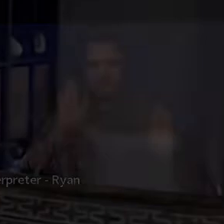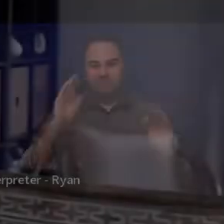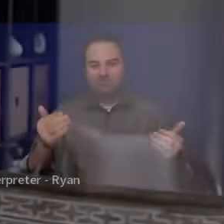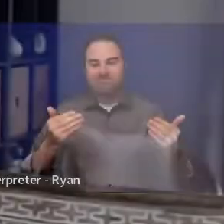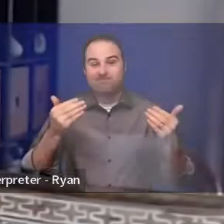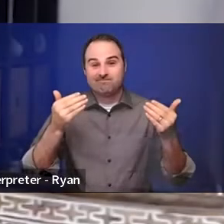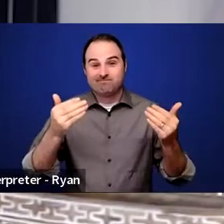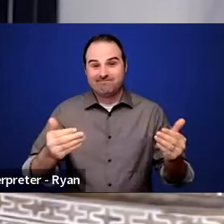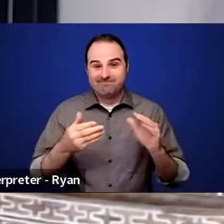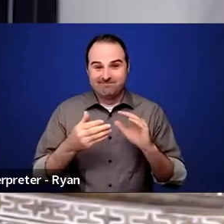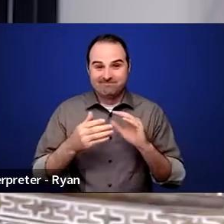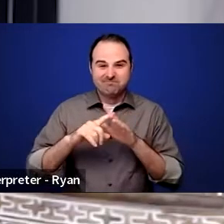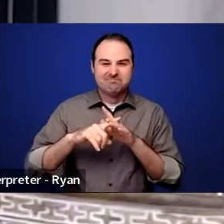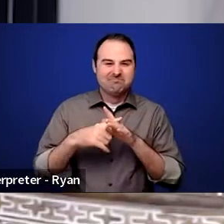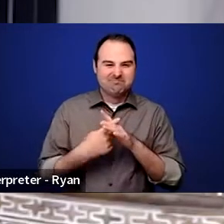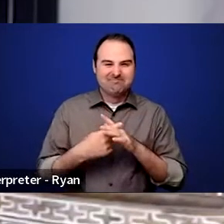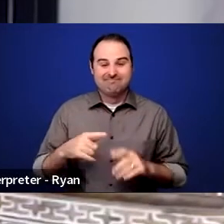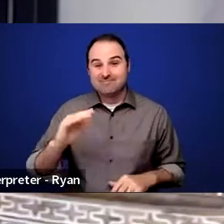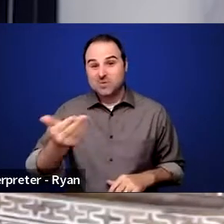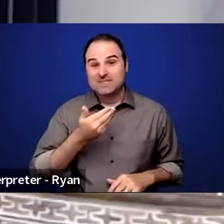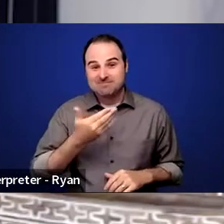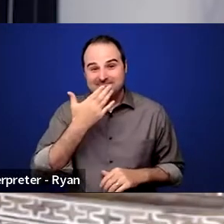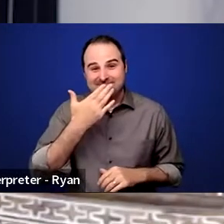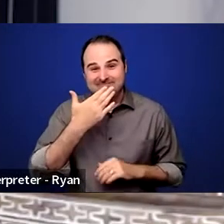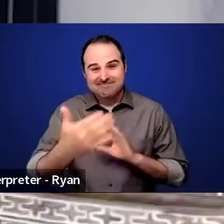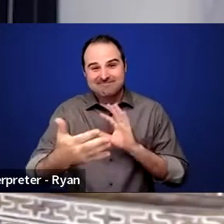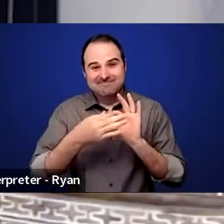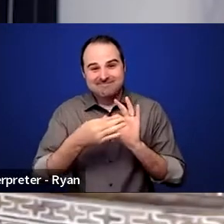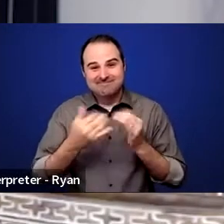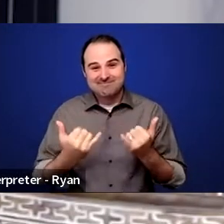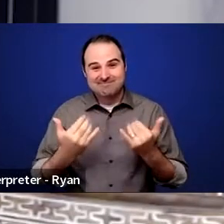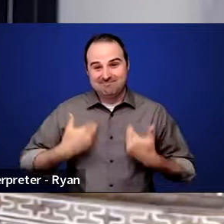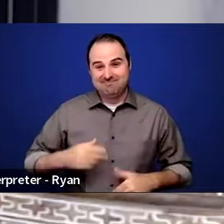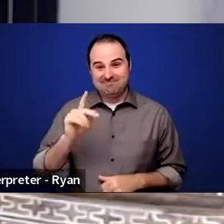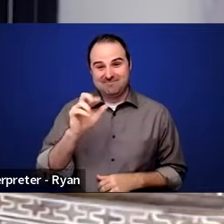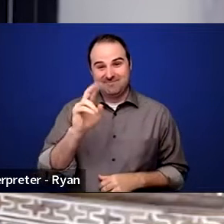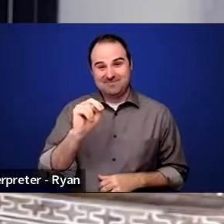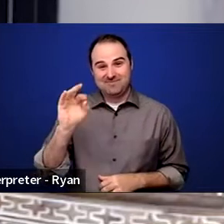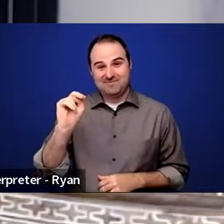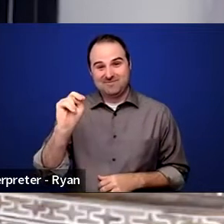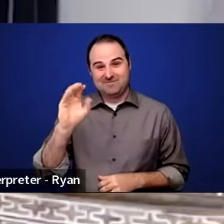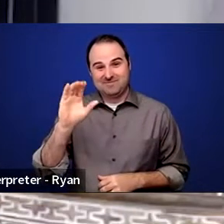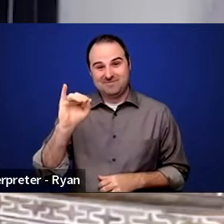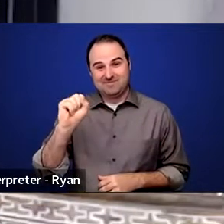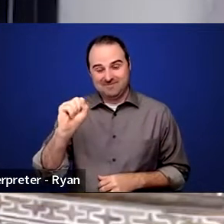Welcome, everyone, and thank you for joining us today. I am Karen Francis, the Vice President and Chief Diversity, Equity,